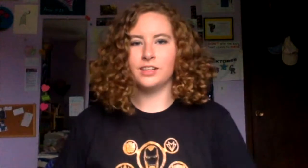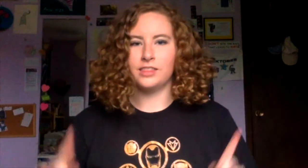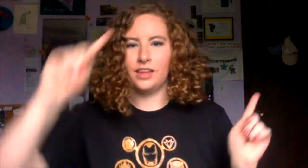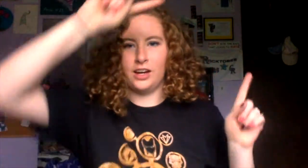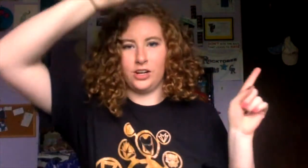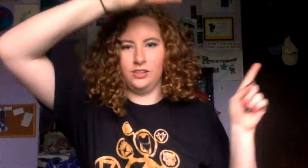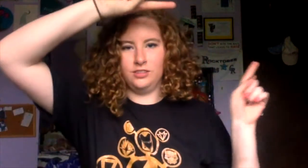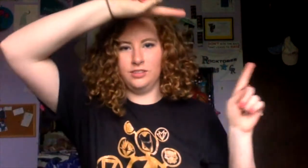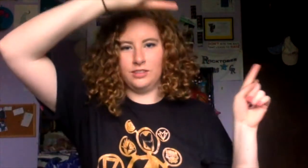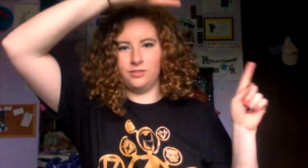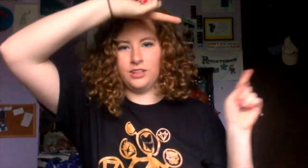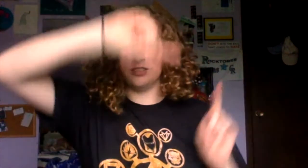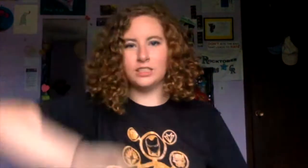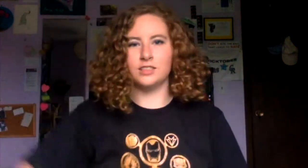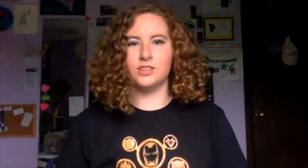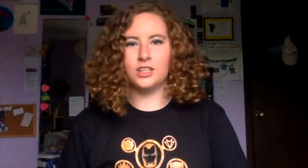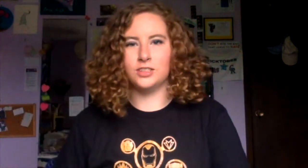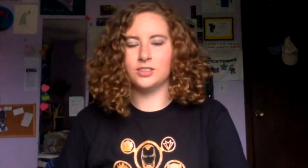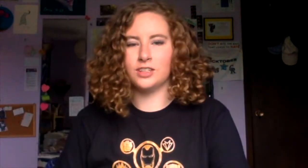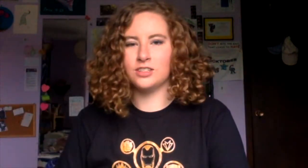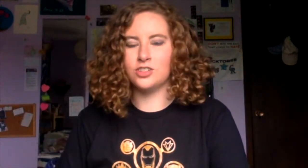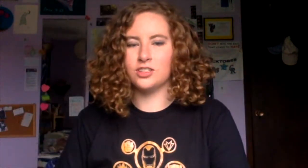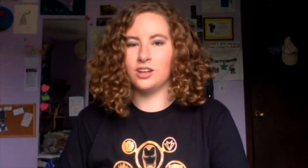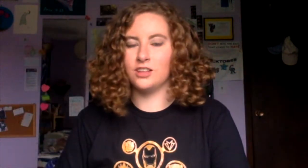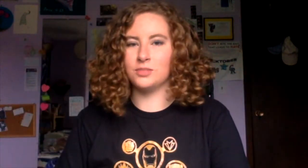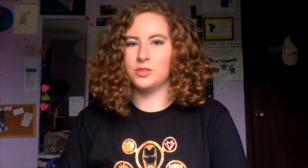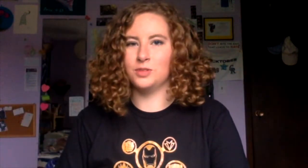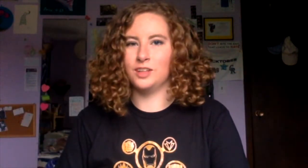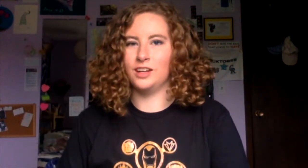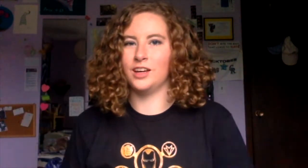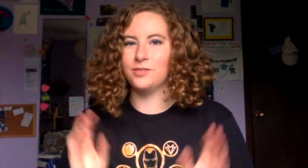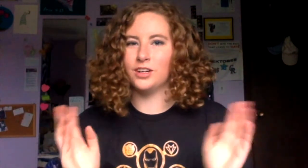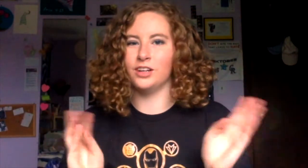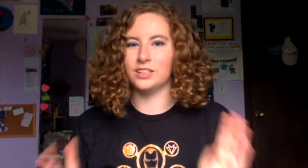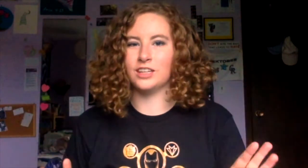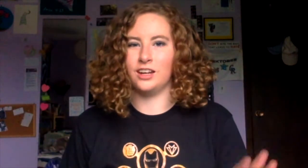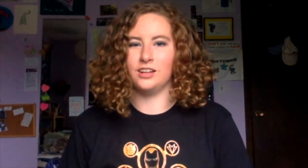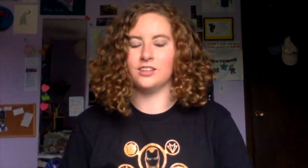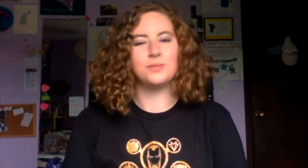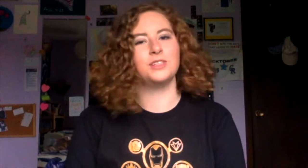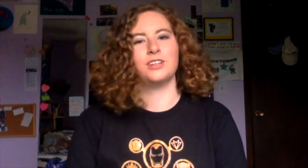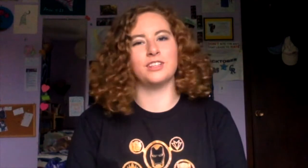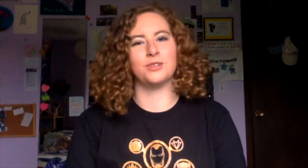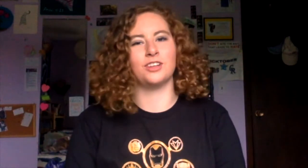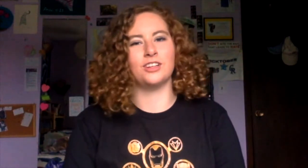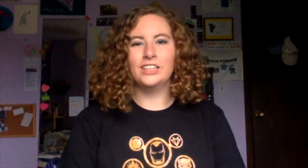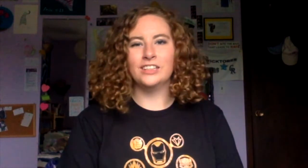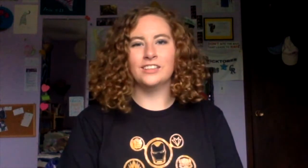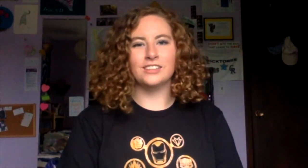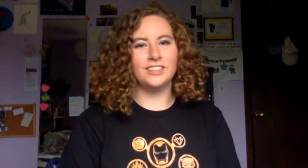Click there and find Theresa's videos, cause she's an awesome human and I am very excited to be doing this with her.